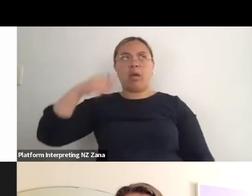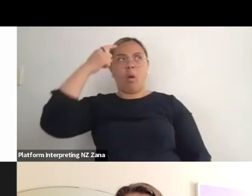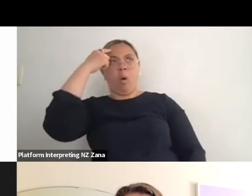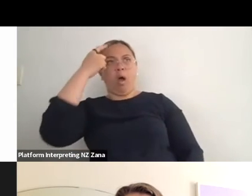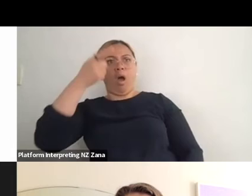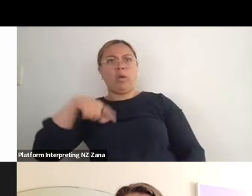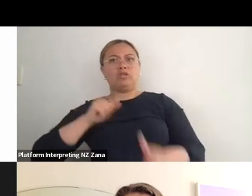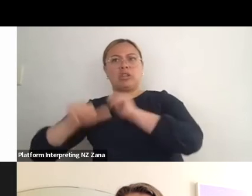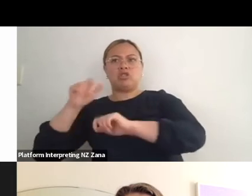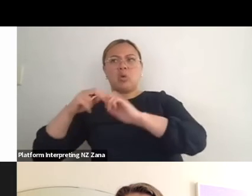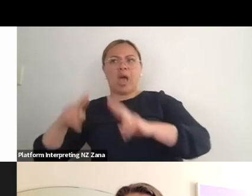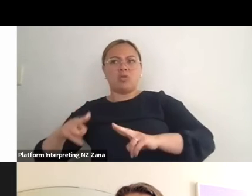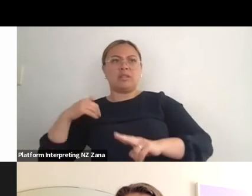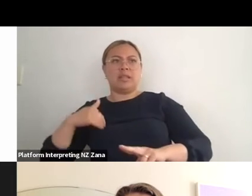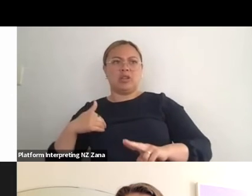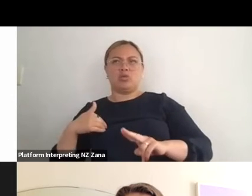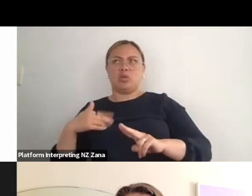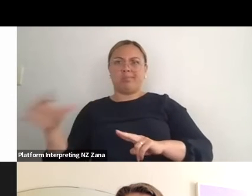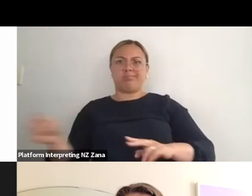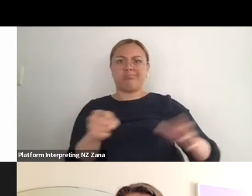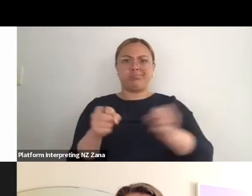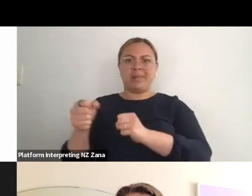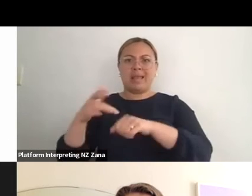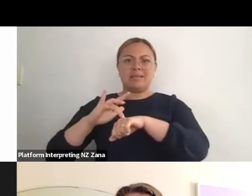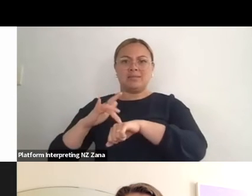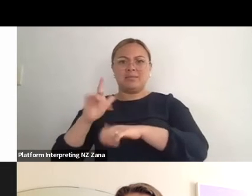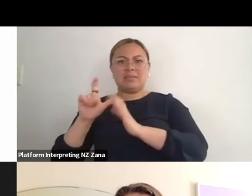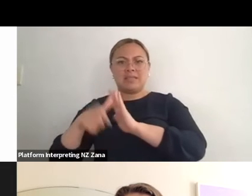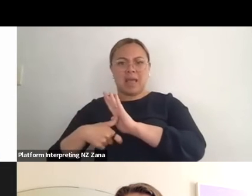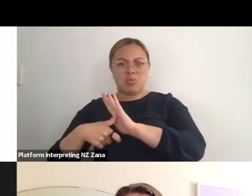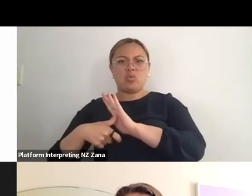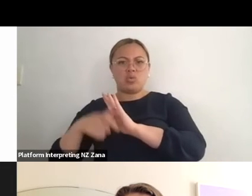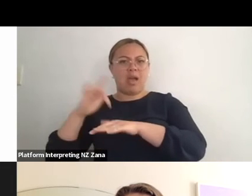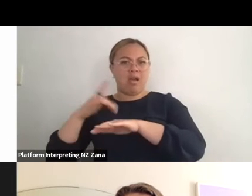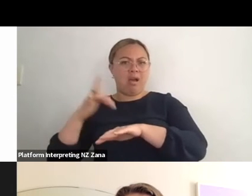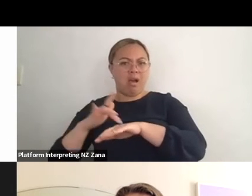and that's where yeah you start to sort of hit a thing of like the technical department being like,